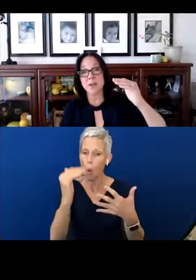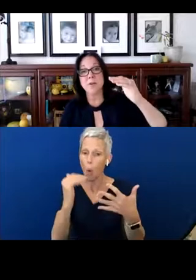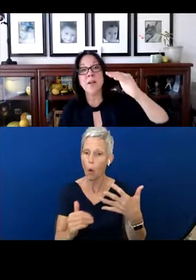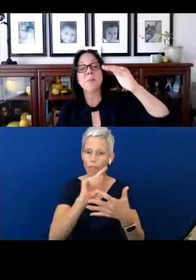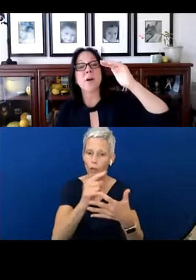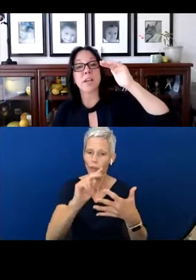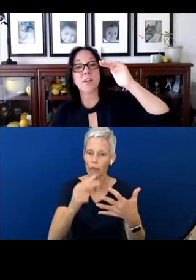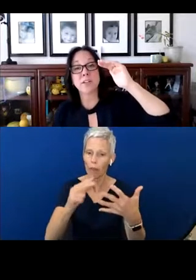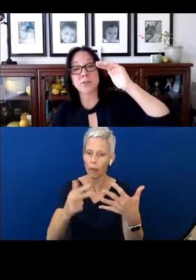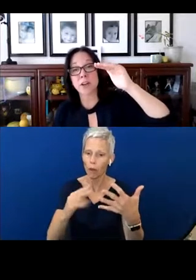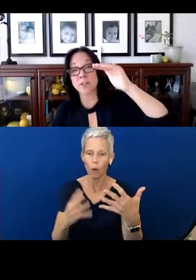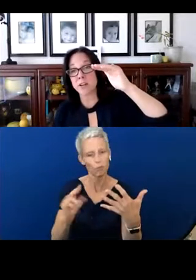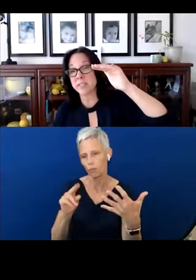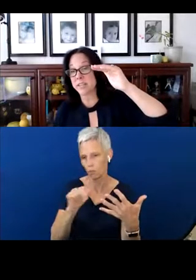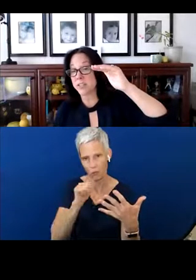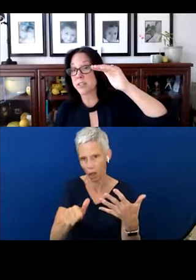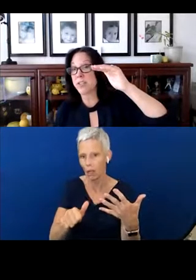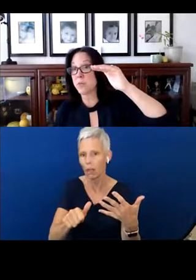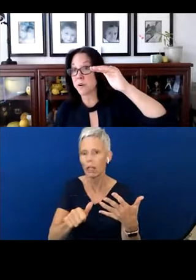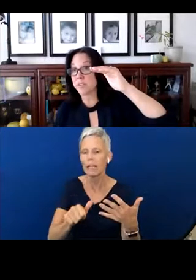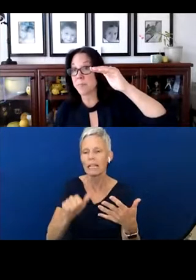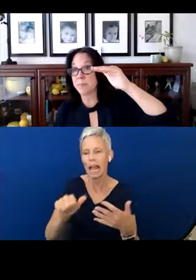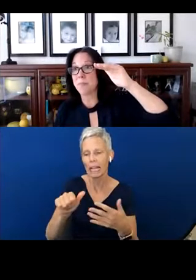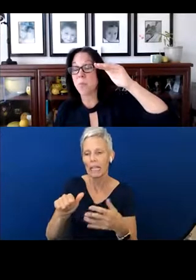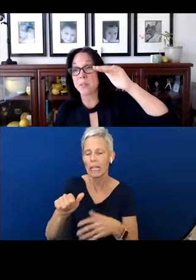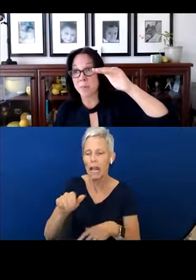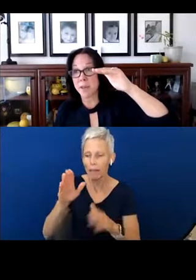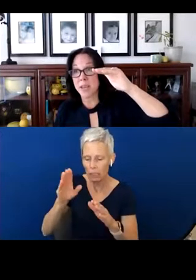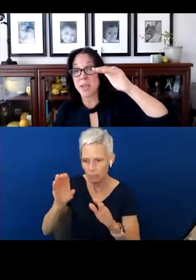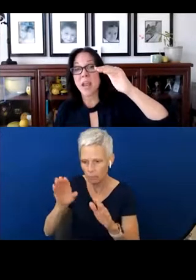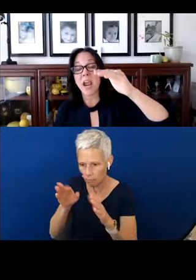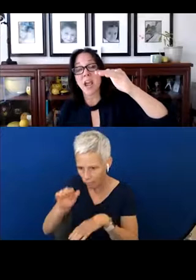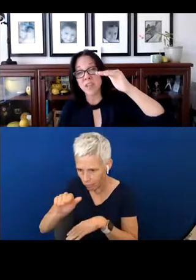you, all right, you need to draw your child's attention to new words when they're a baby and